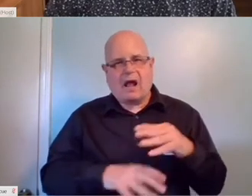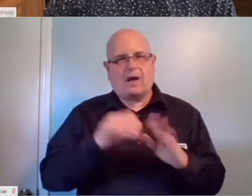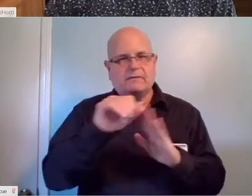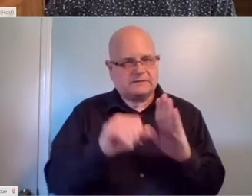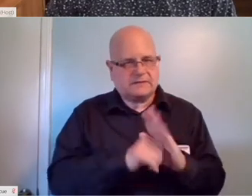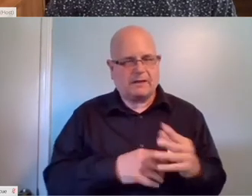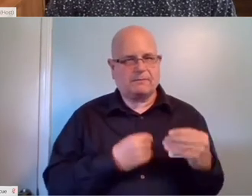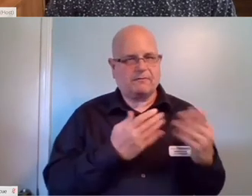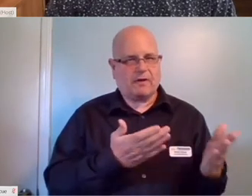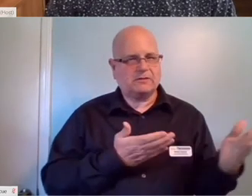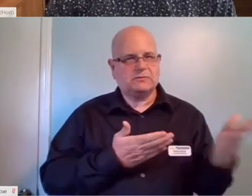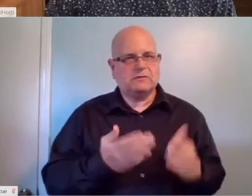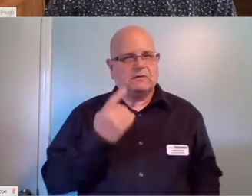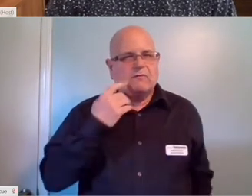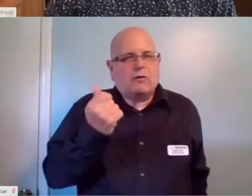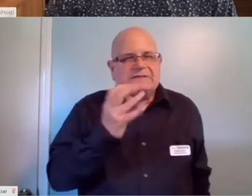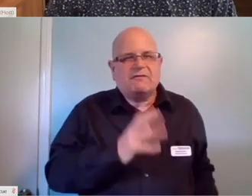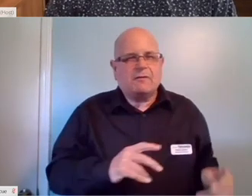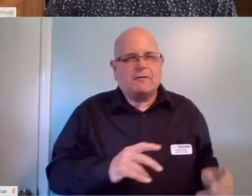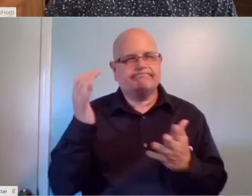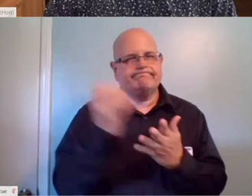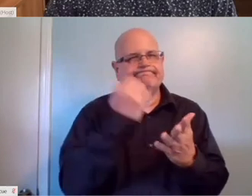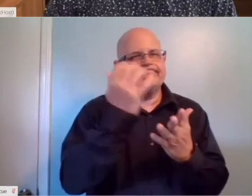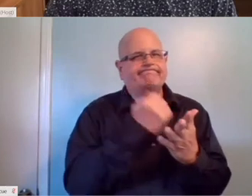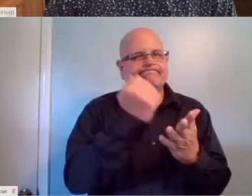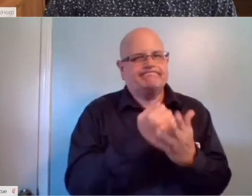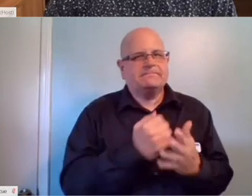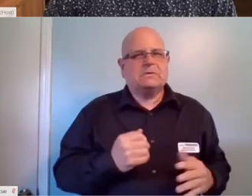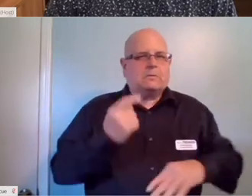maybe my services for several people over the course of a couple of days of the week.